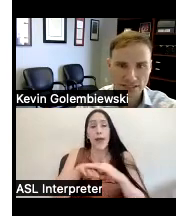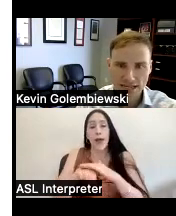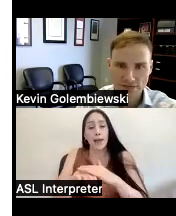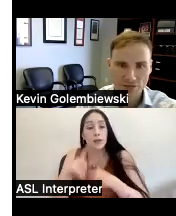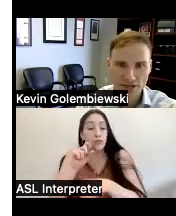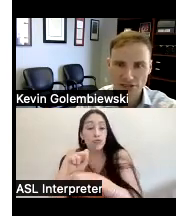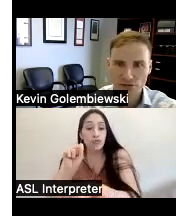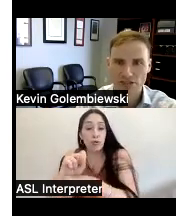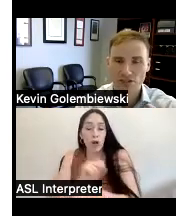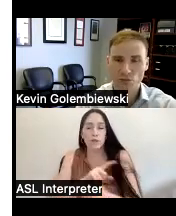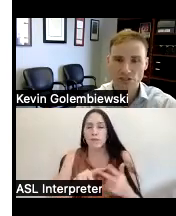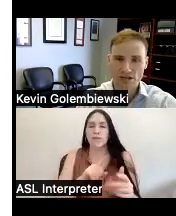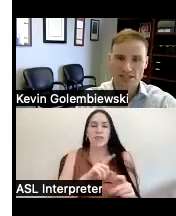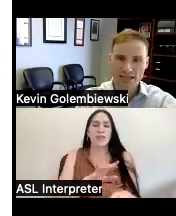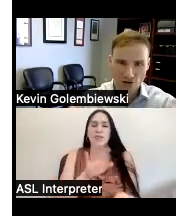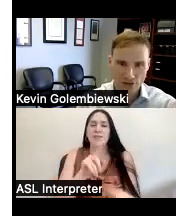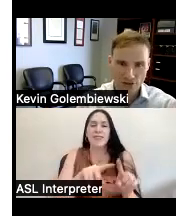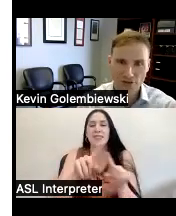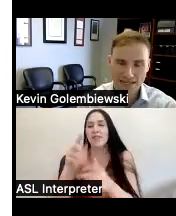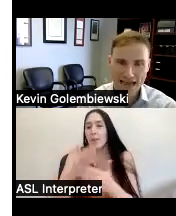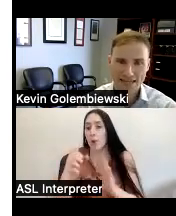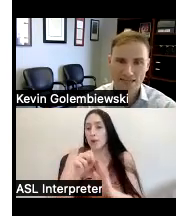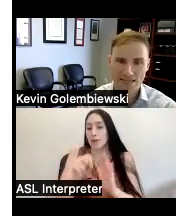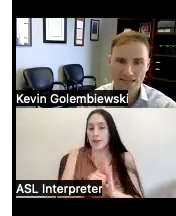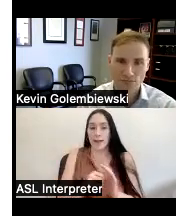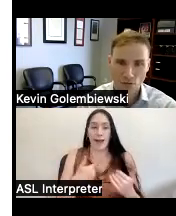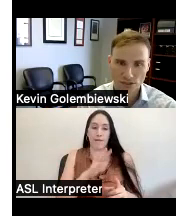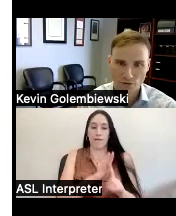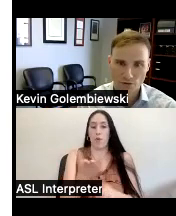the state have different issues and so we try to take all that survey data and develop goals and